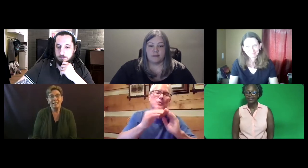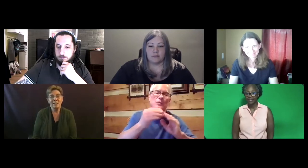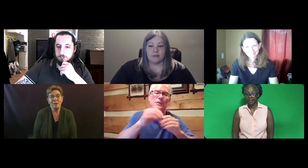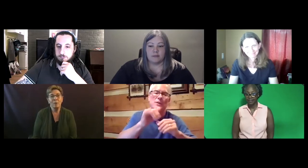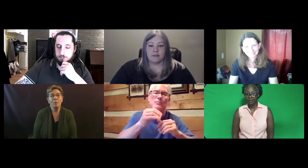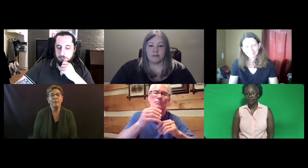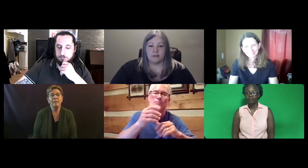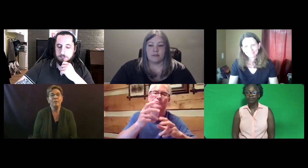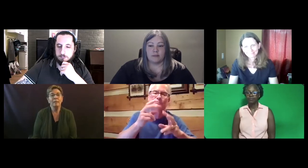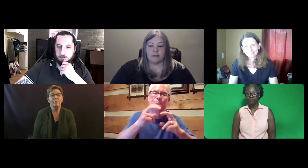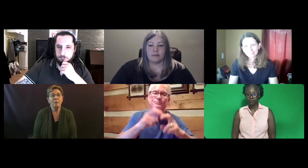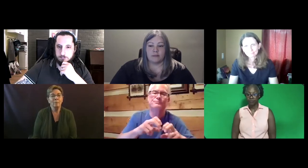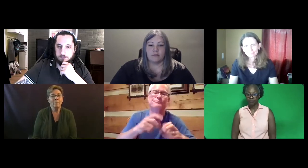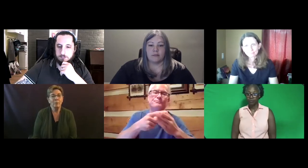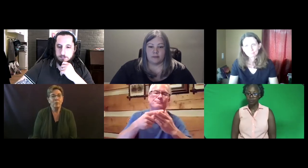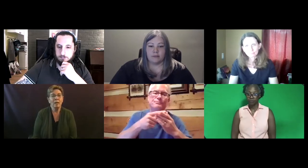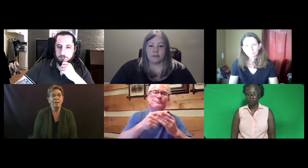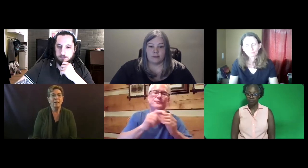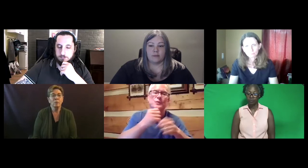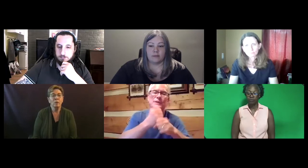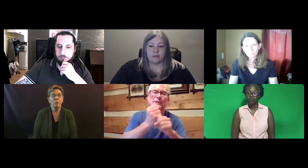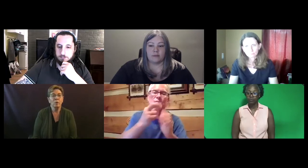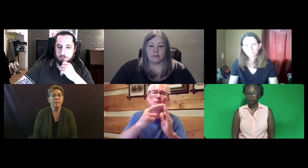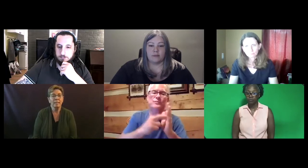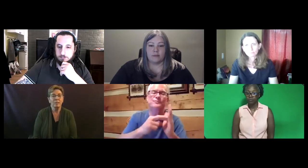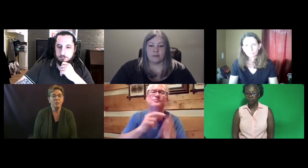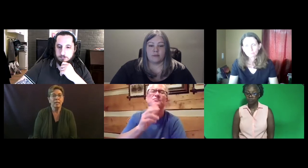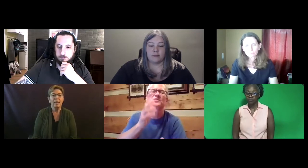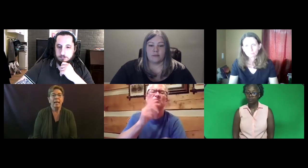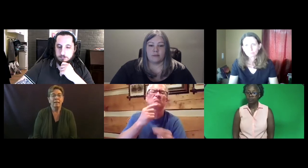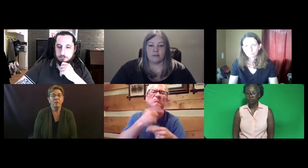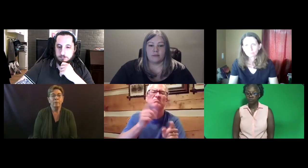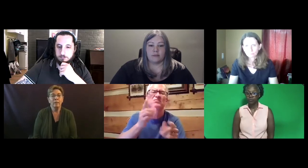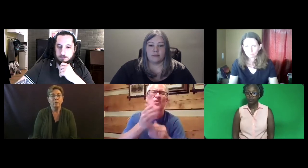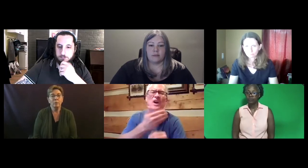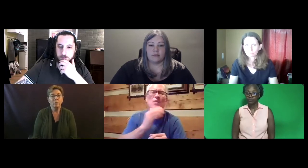We will be including community members as we go through our discussion in determining the rules.